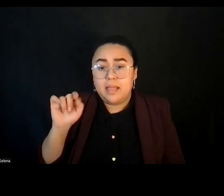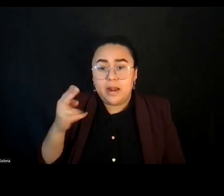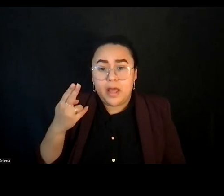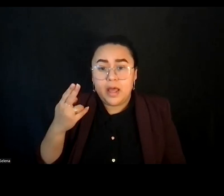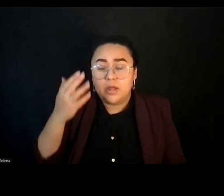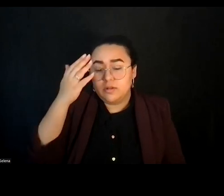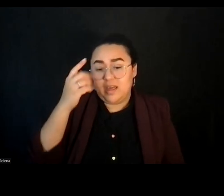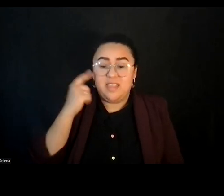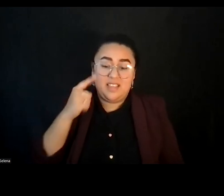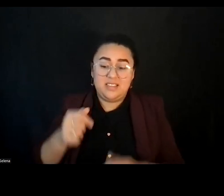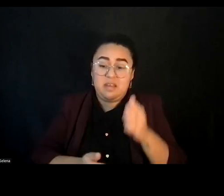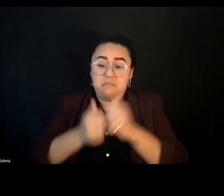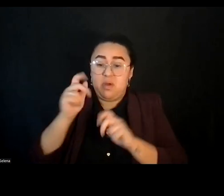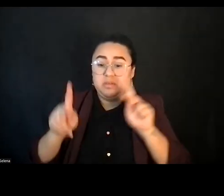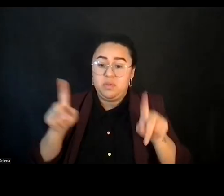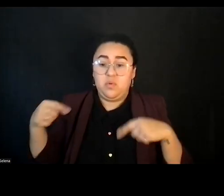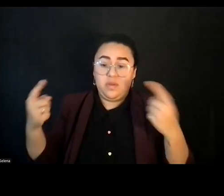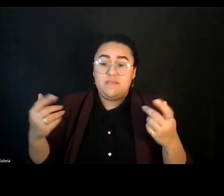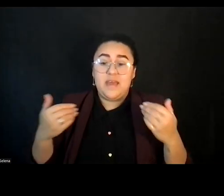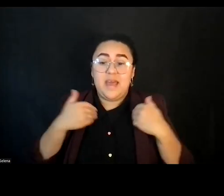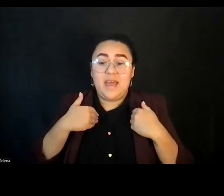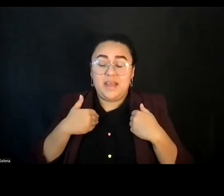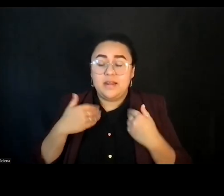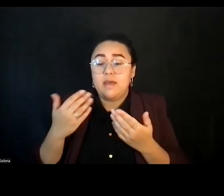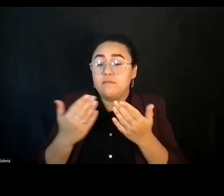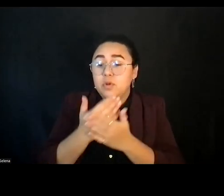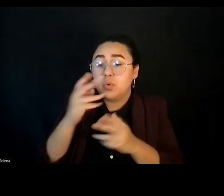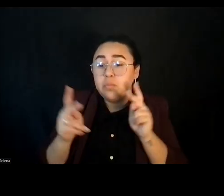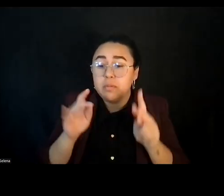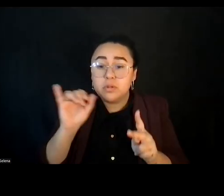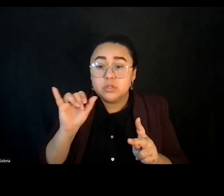we've had, but I'm assuming we've got some new folks, so we're just going to give a little